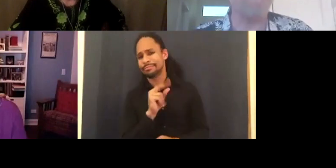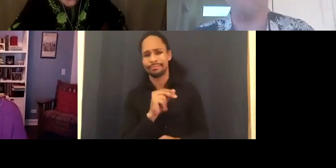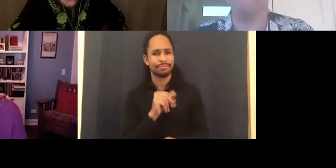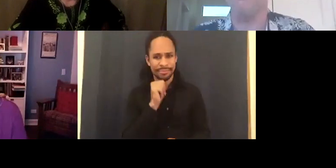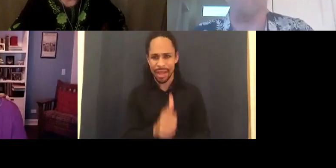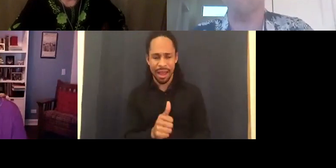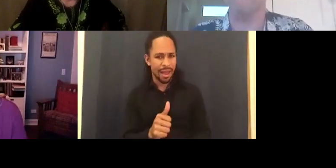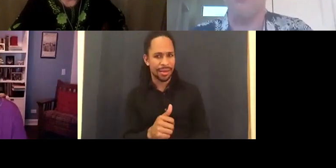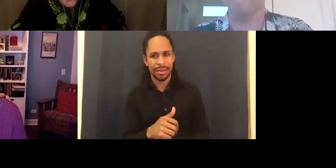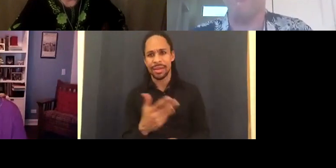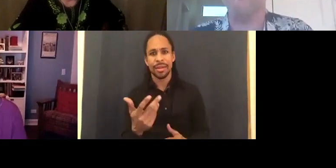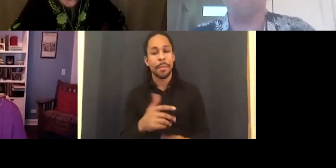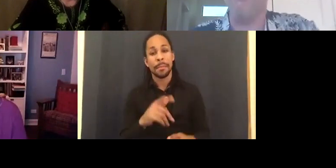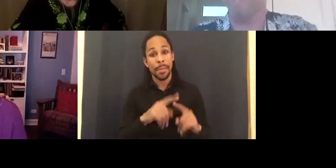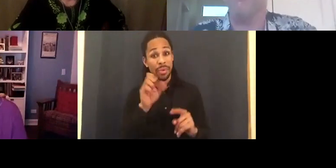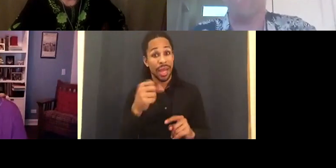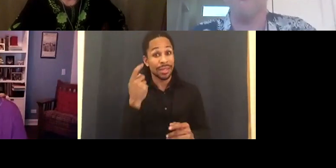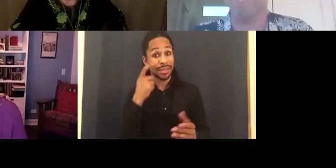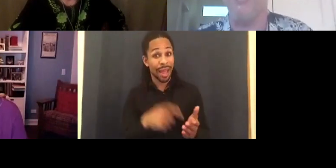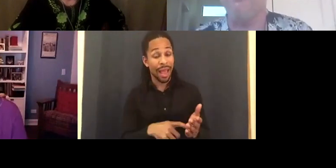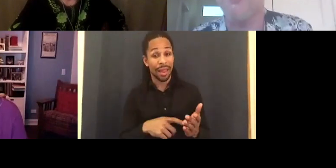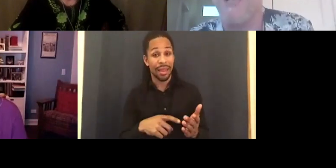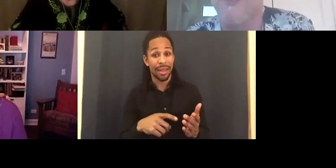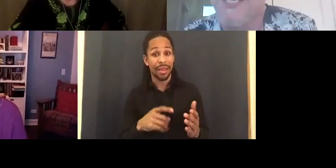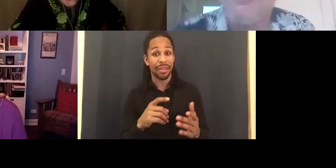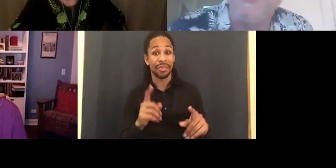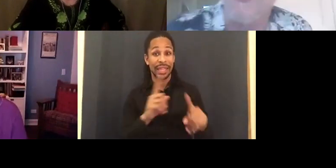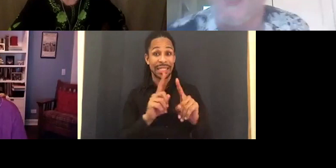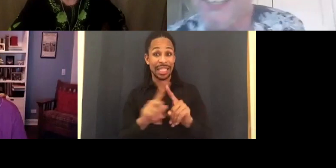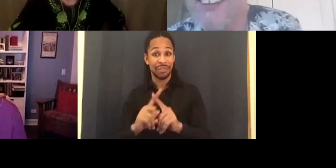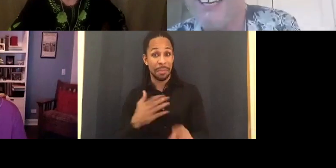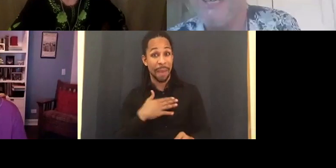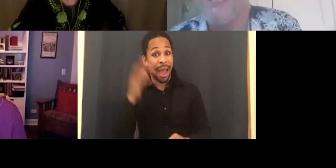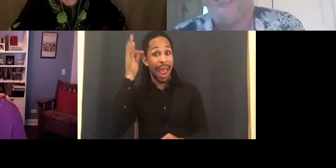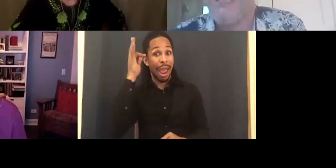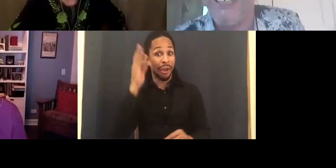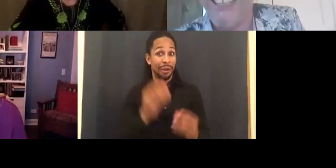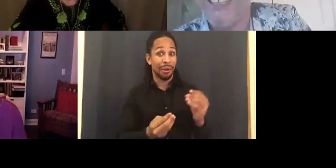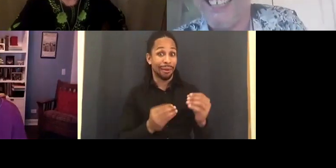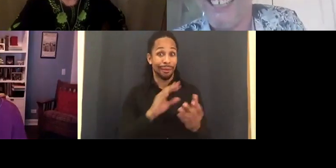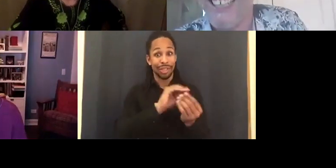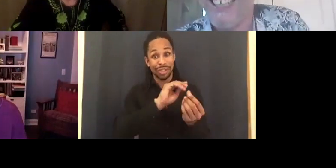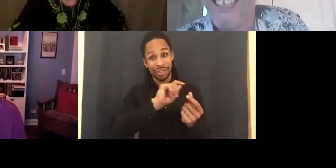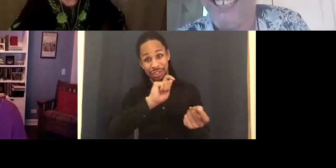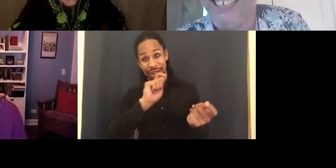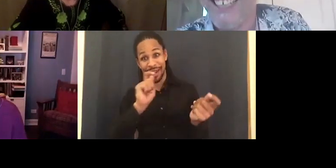you can tell how much time has passed by the difference in my hair styles. I was 15 years old when we started.